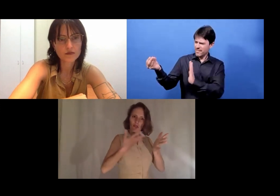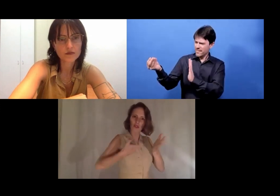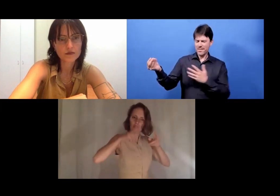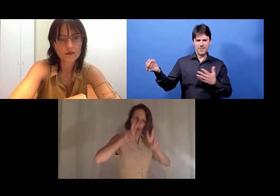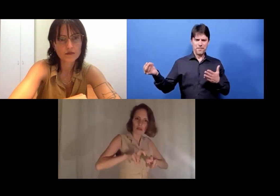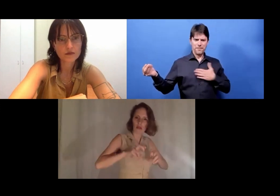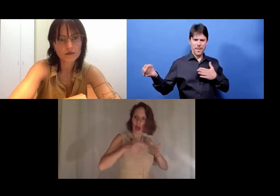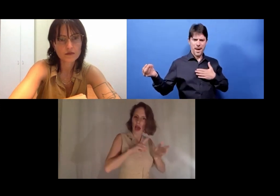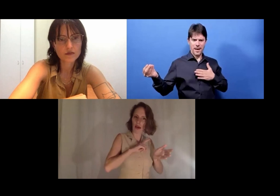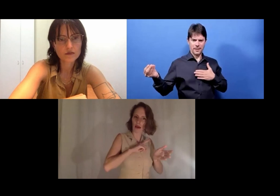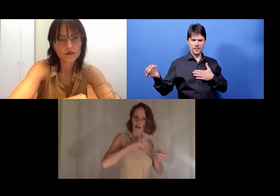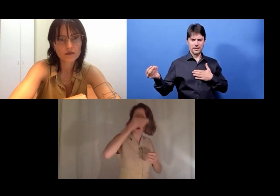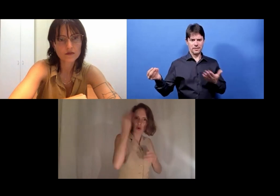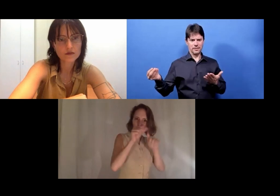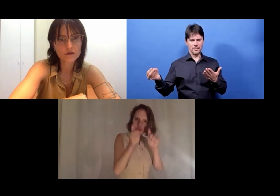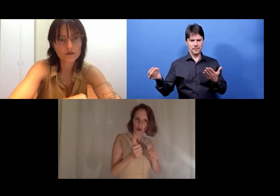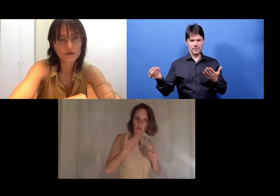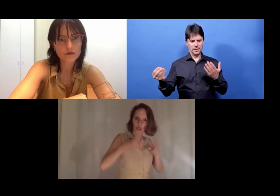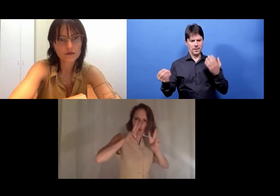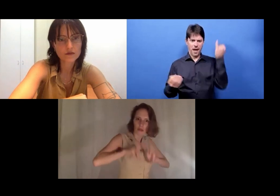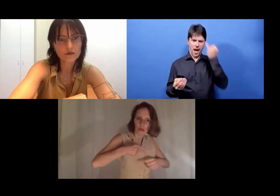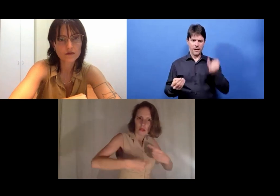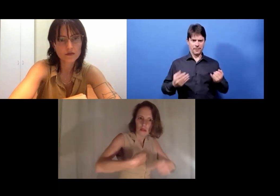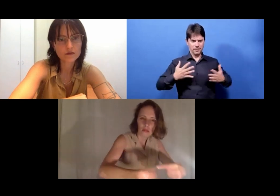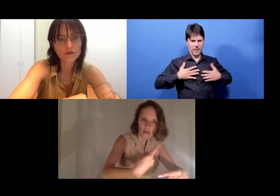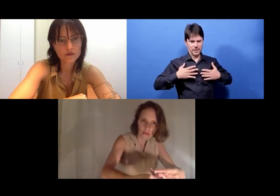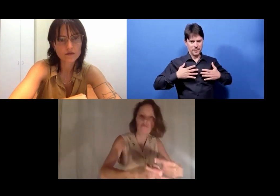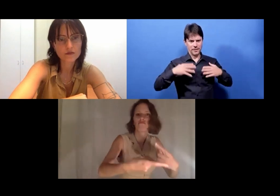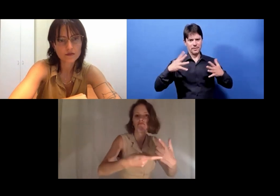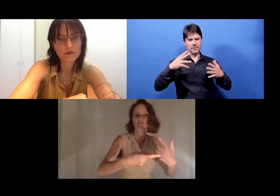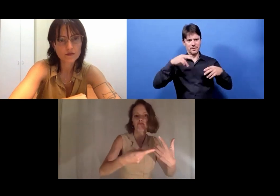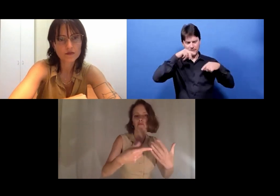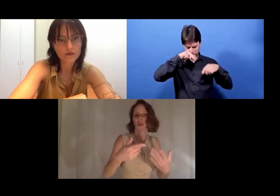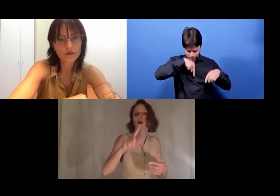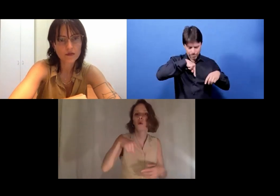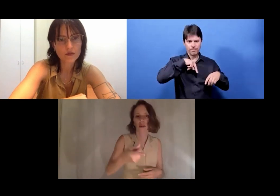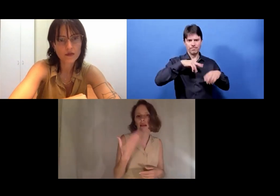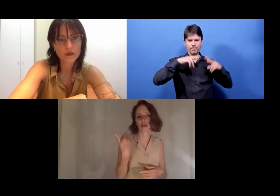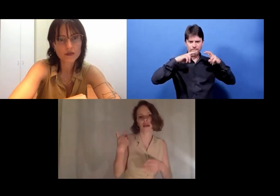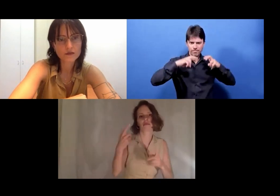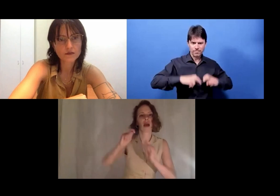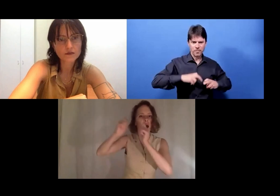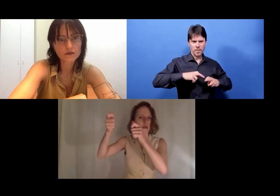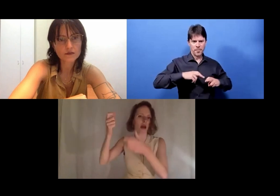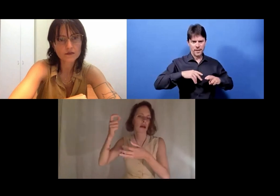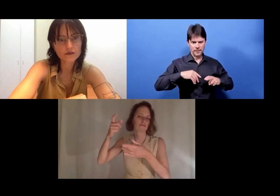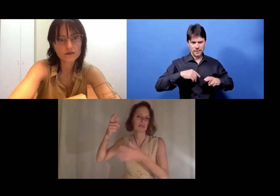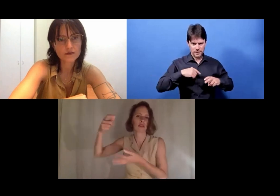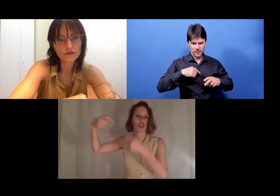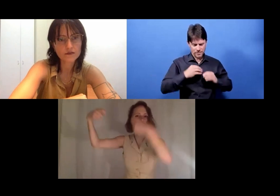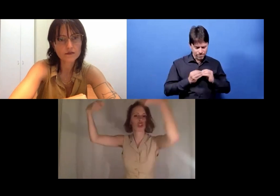and this is my own search for artistic form. And I wanted to develop my own forms.